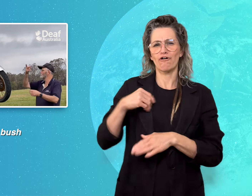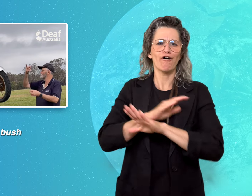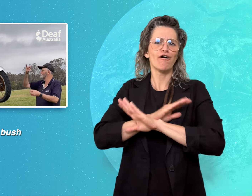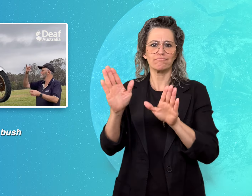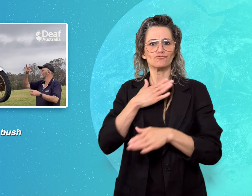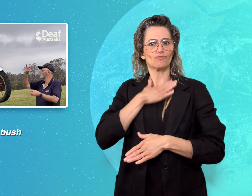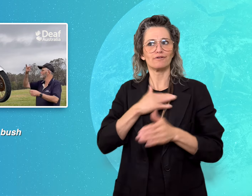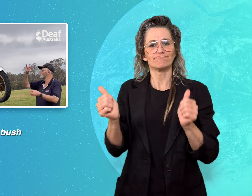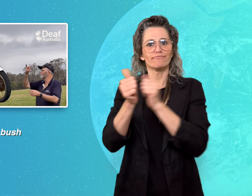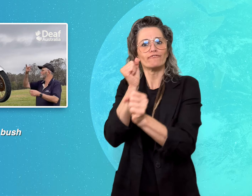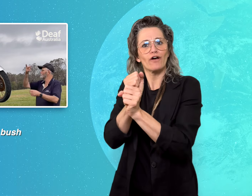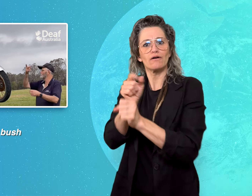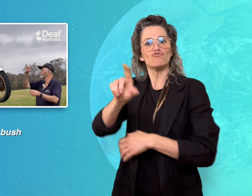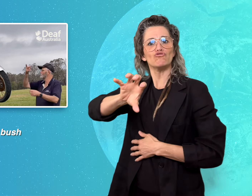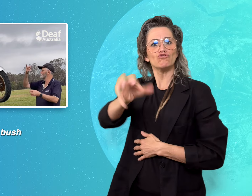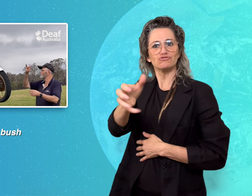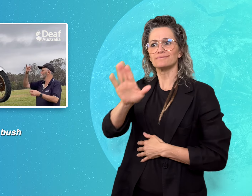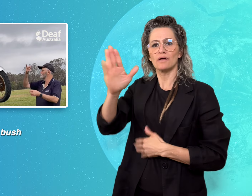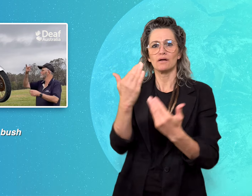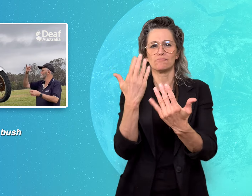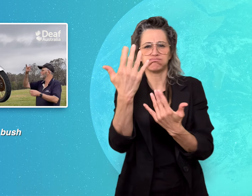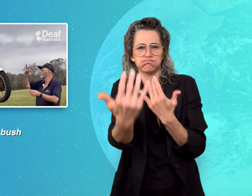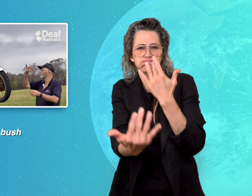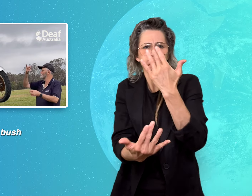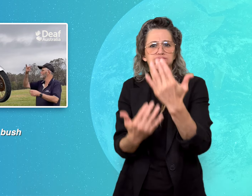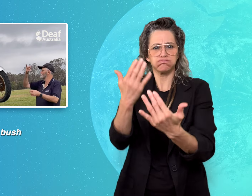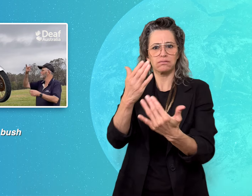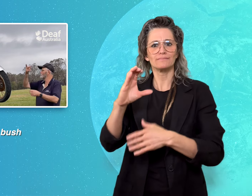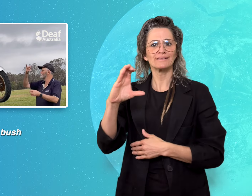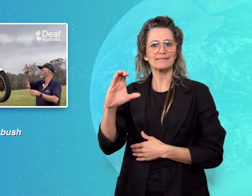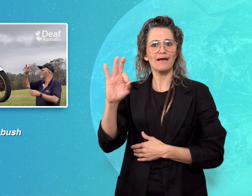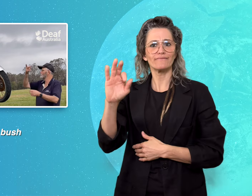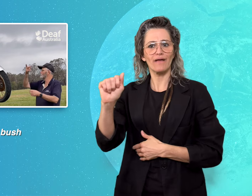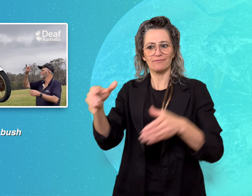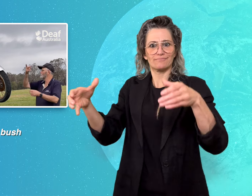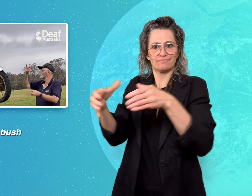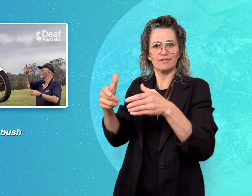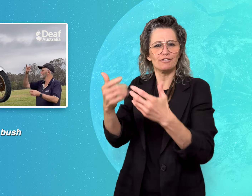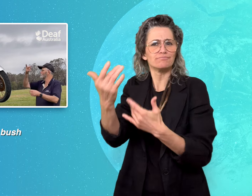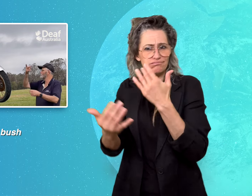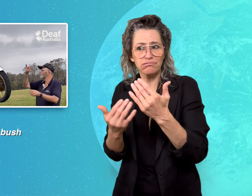His Deafness has never been a barrier as they navigate through